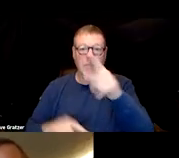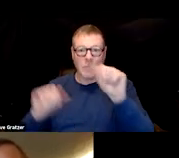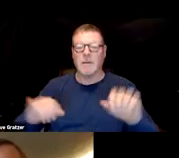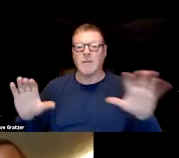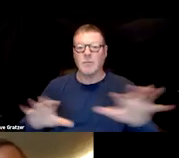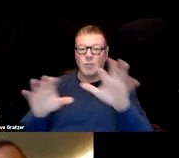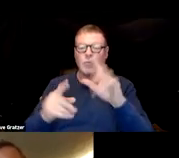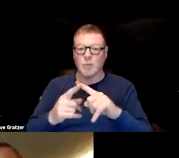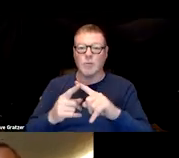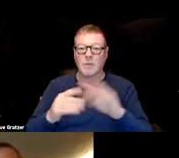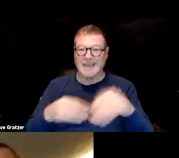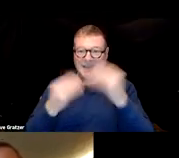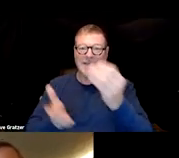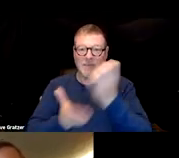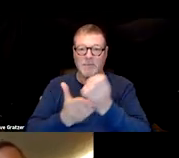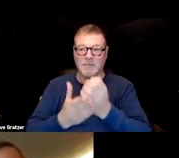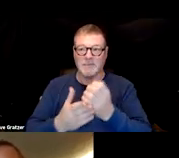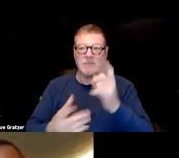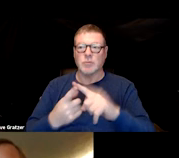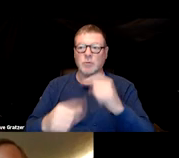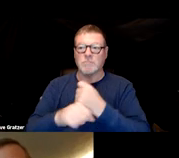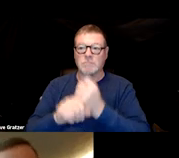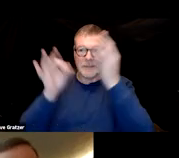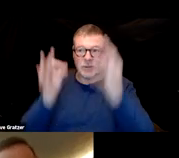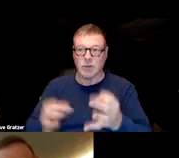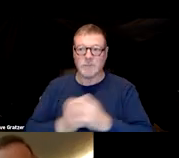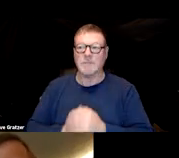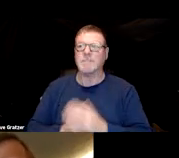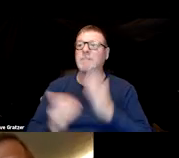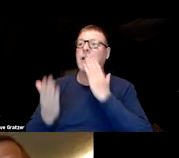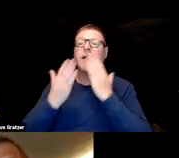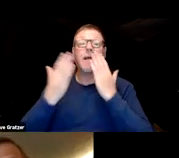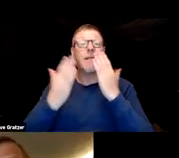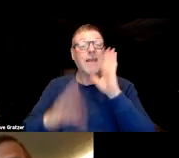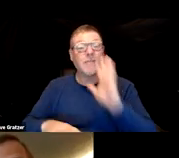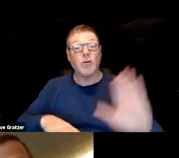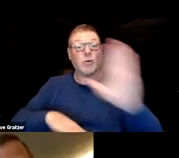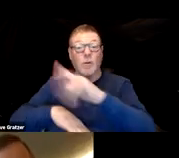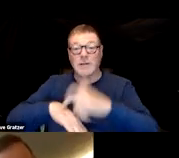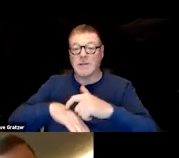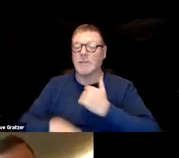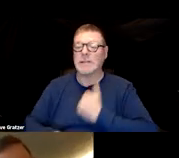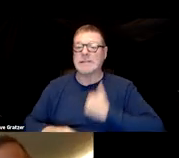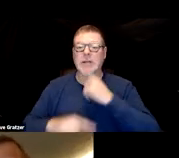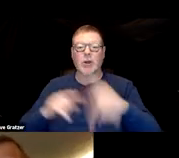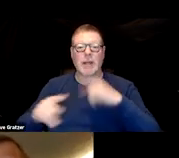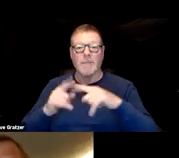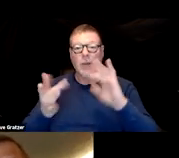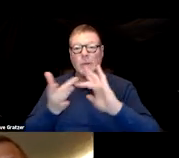about getting the evidence we need to make these decisions. So I really thank you for your time and sorry about the earlier gremlins.